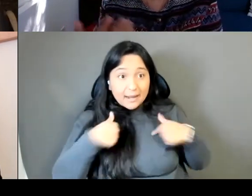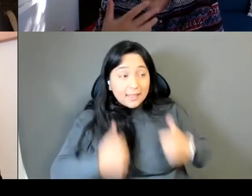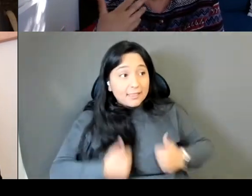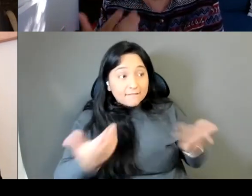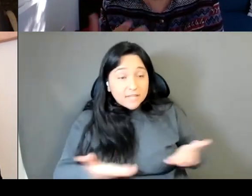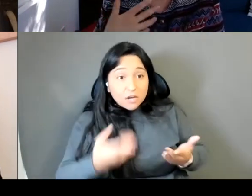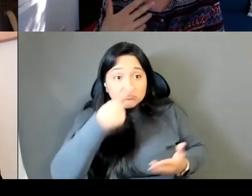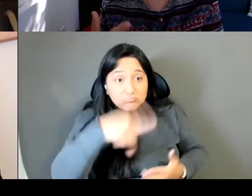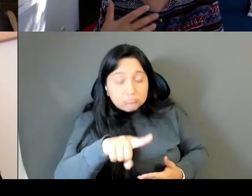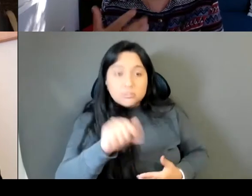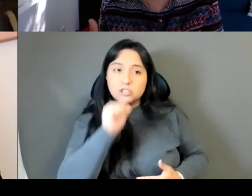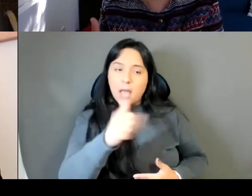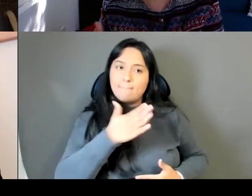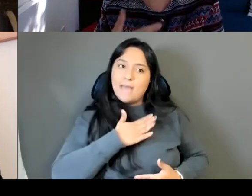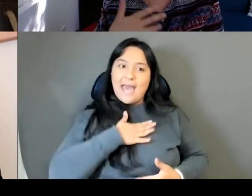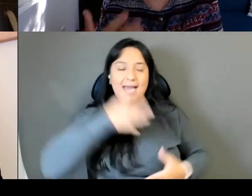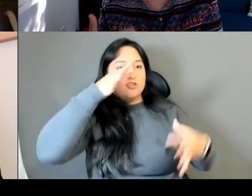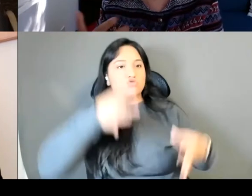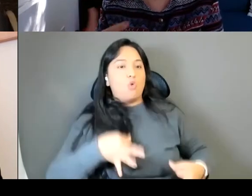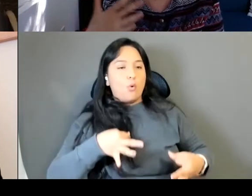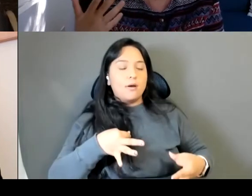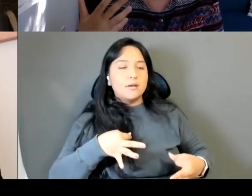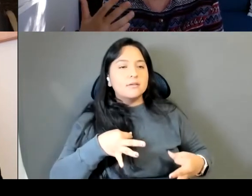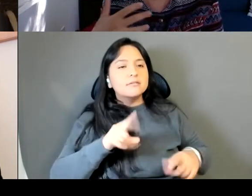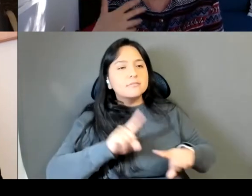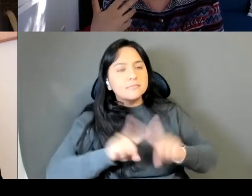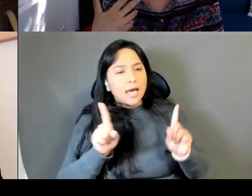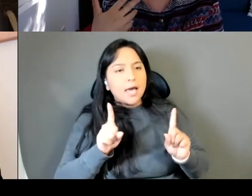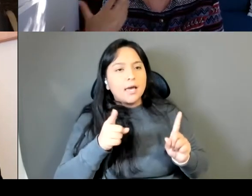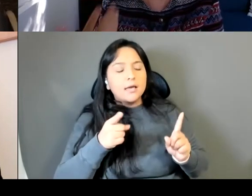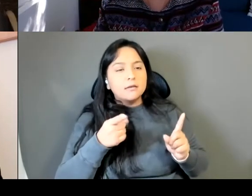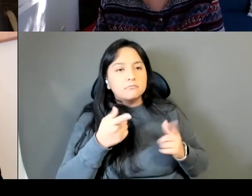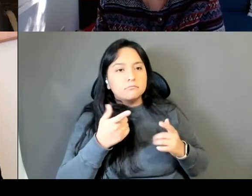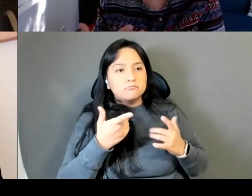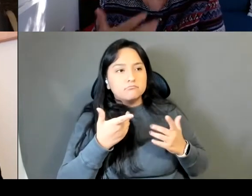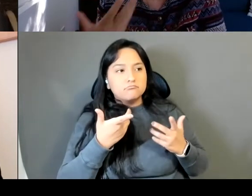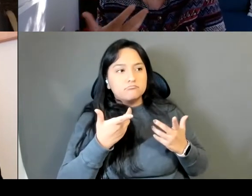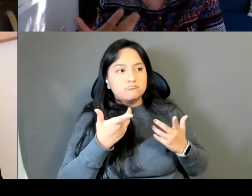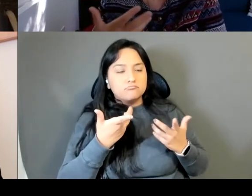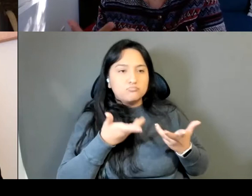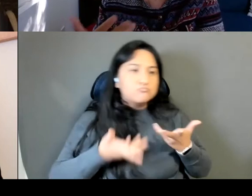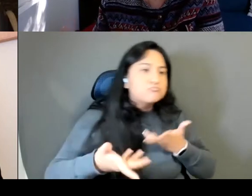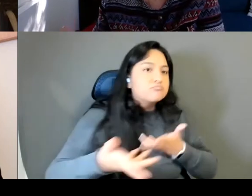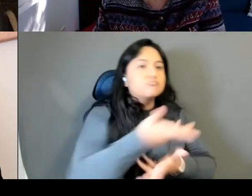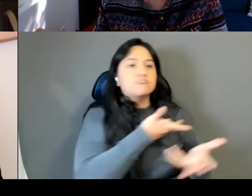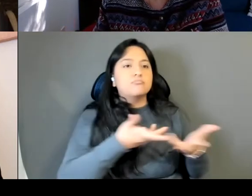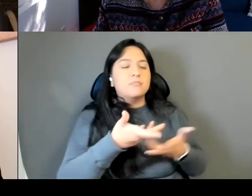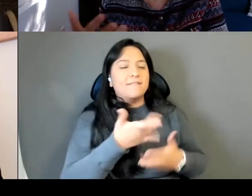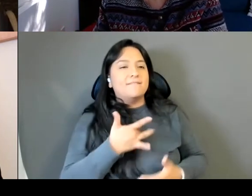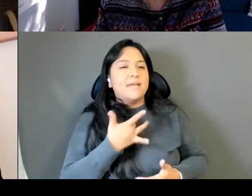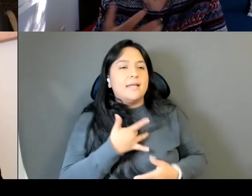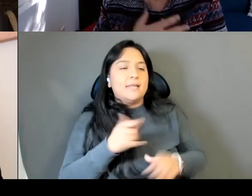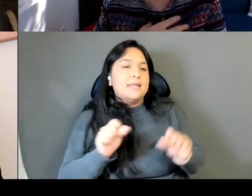that there is a mutual feeling that can be that card can come between like the land and